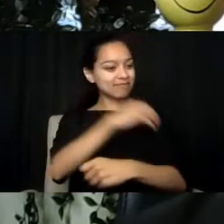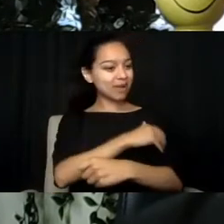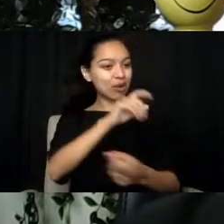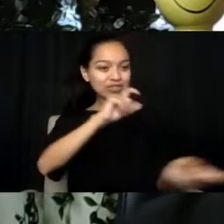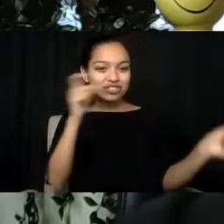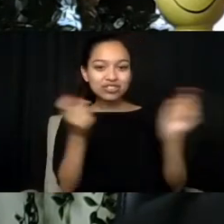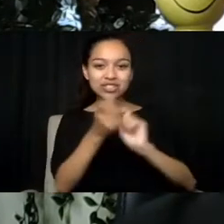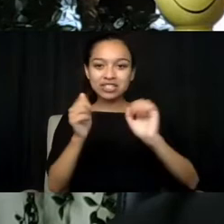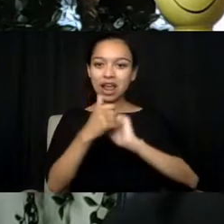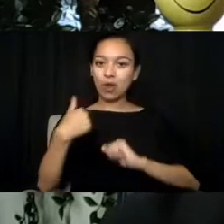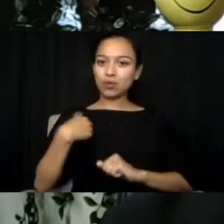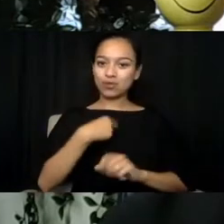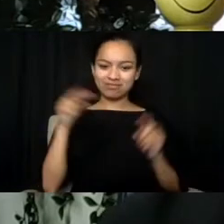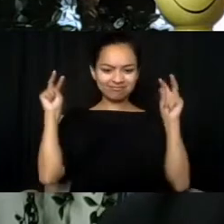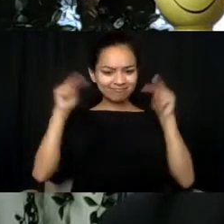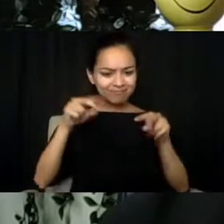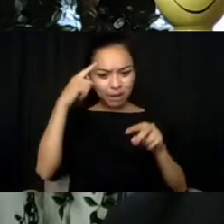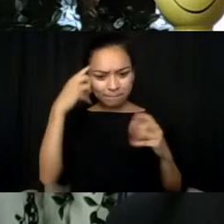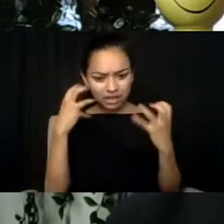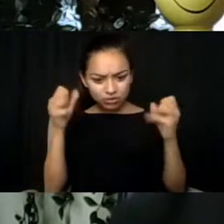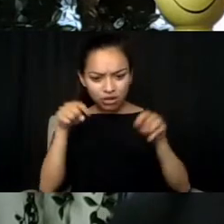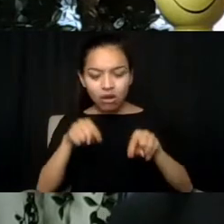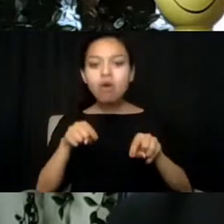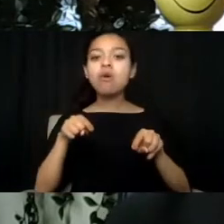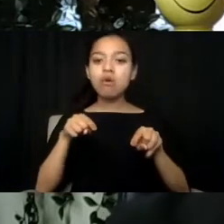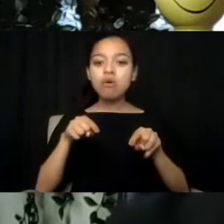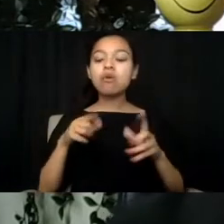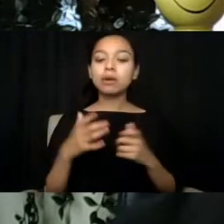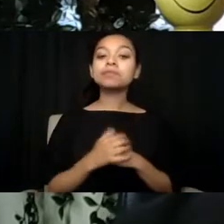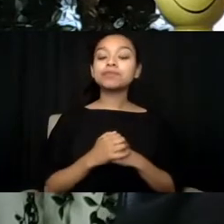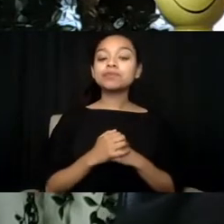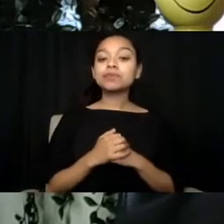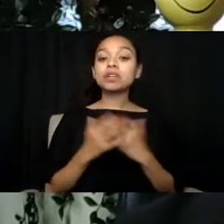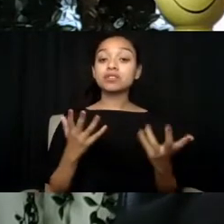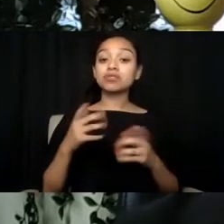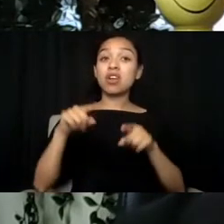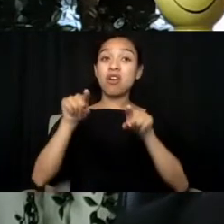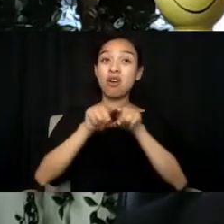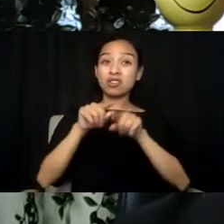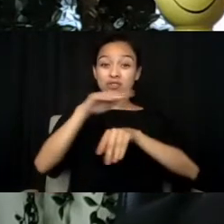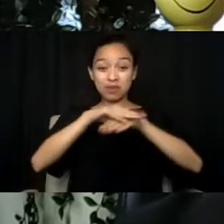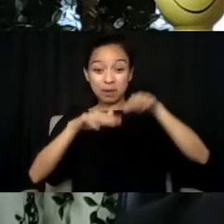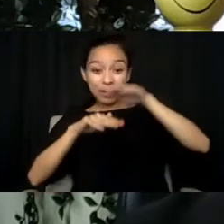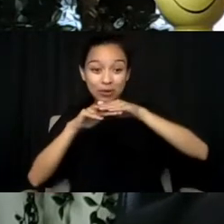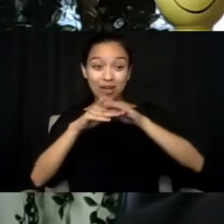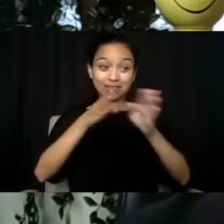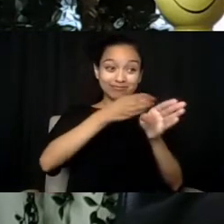and I think that, from a sort of a cross-sector sort of involvement